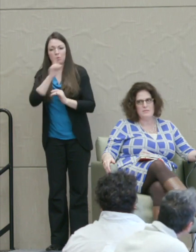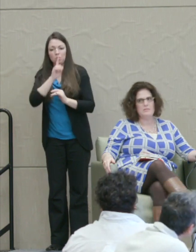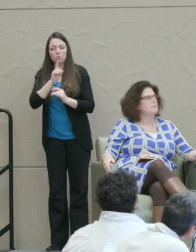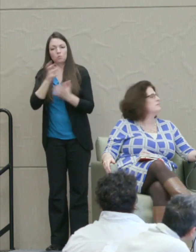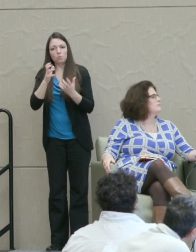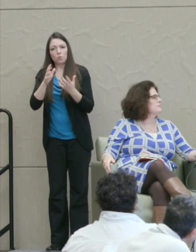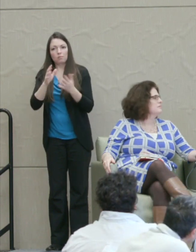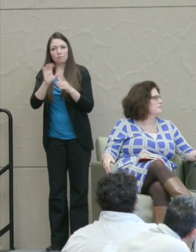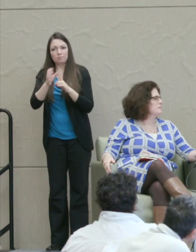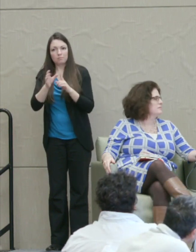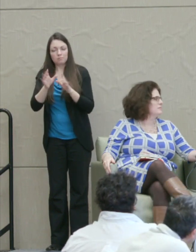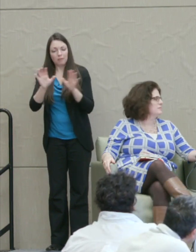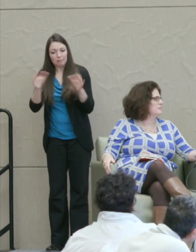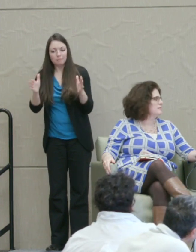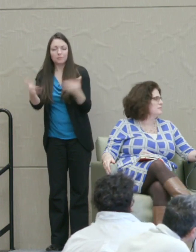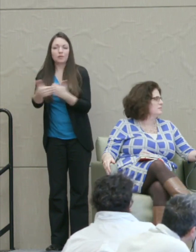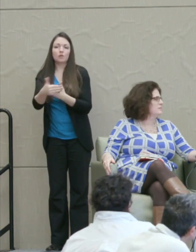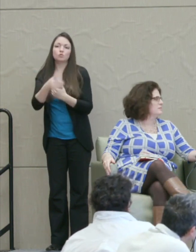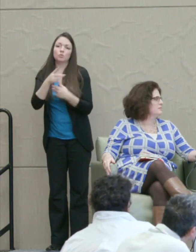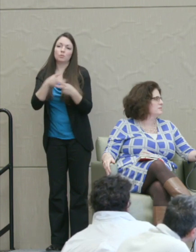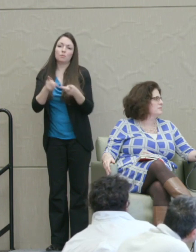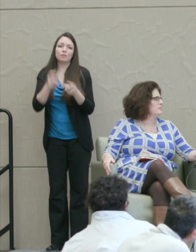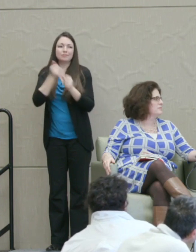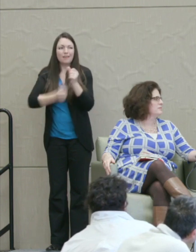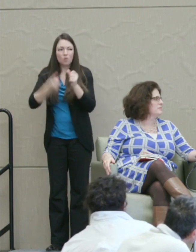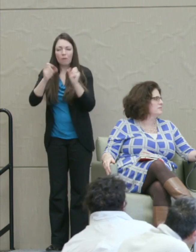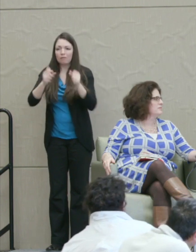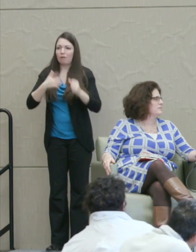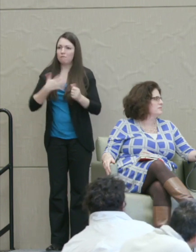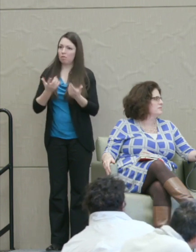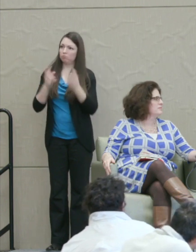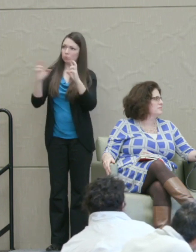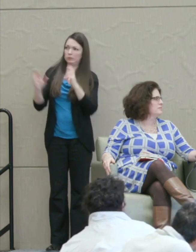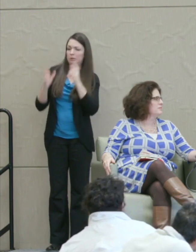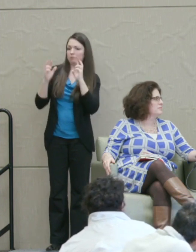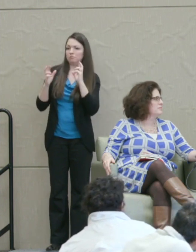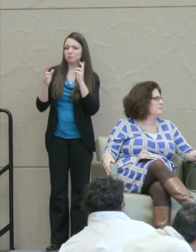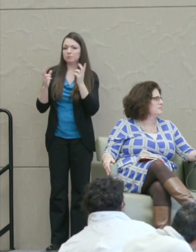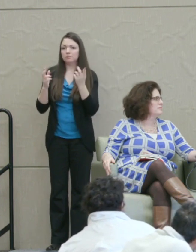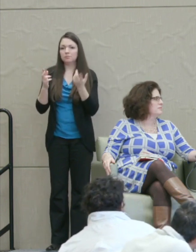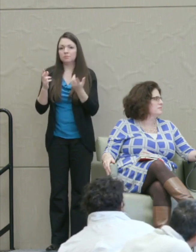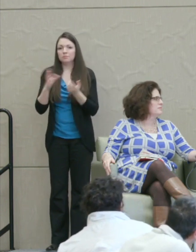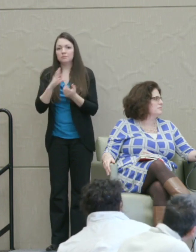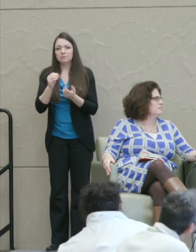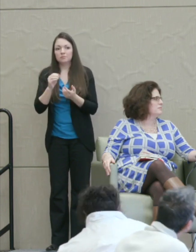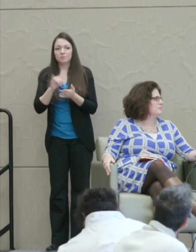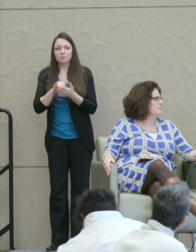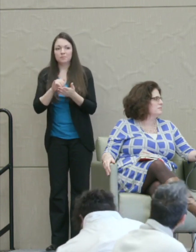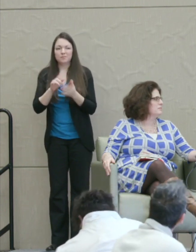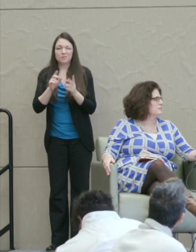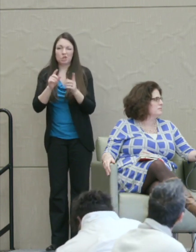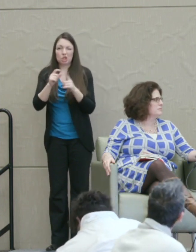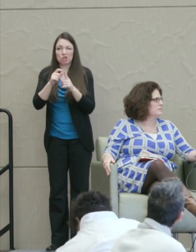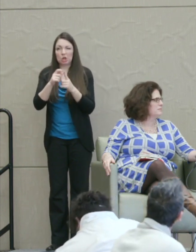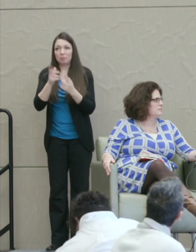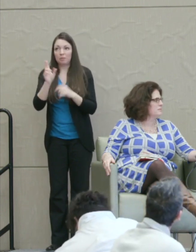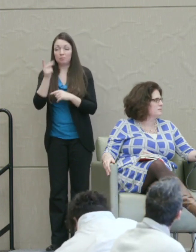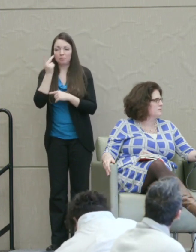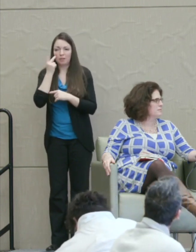is treated with respect and the old term political correctness was about that laudable goal,